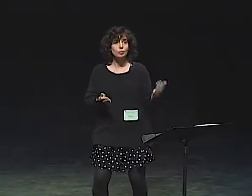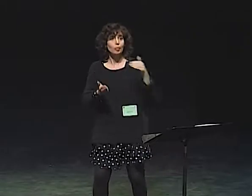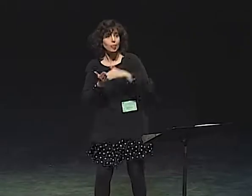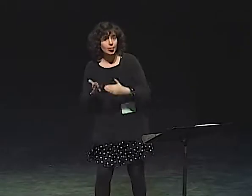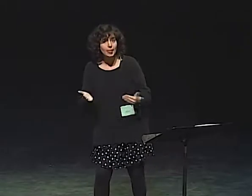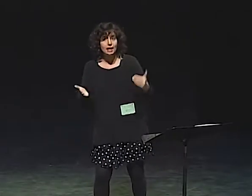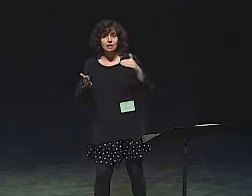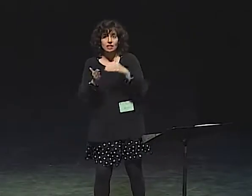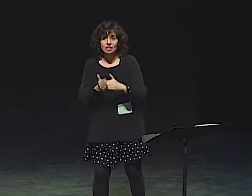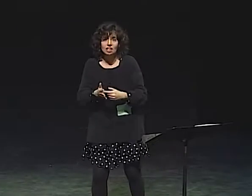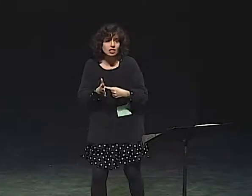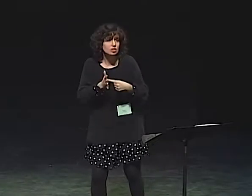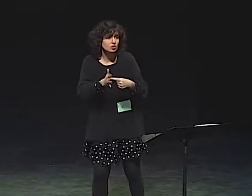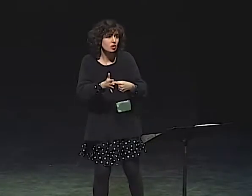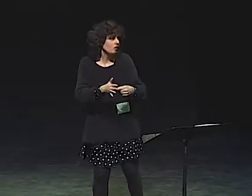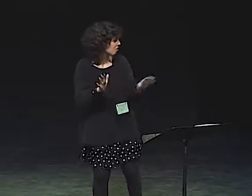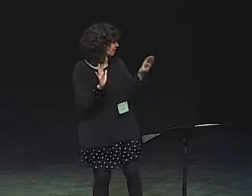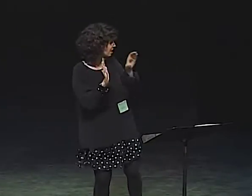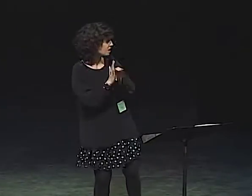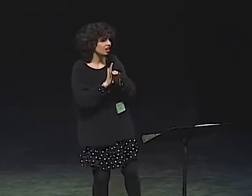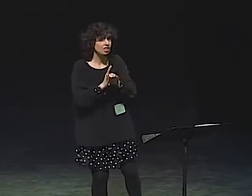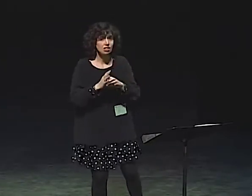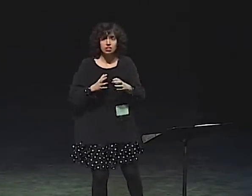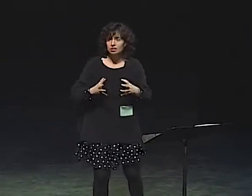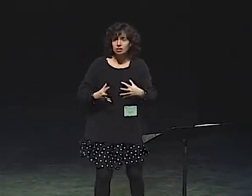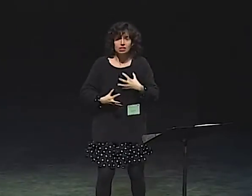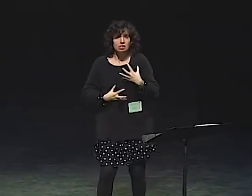HER RHYTHM BECOMES MORE AND MORE QUICK